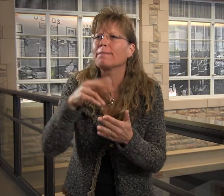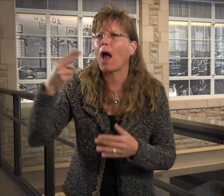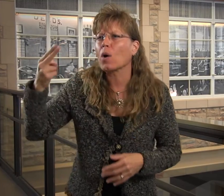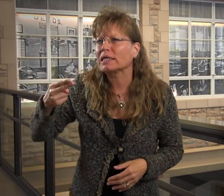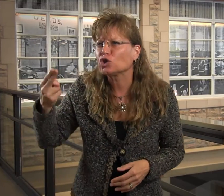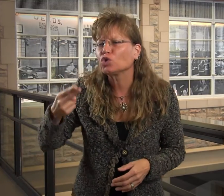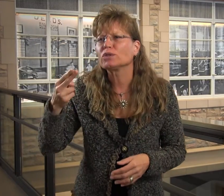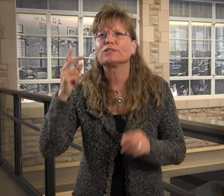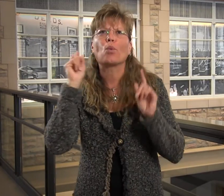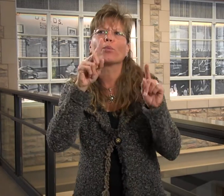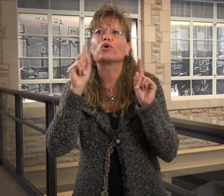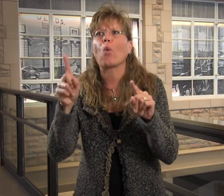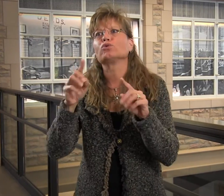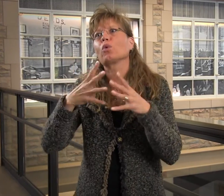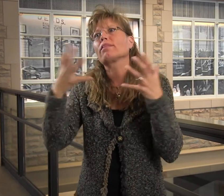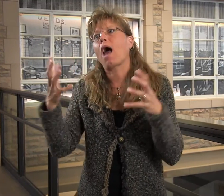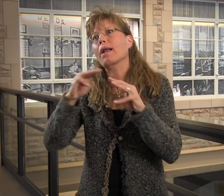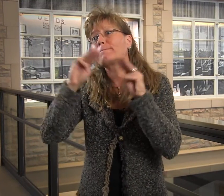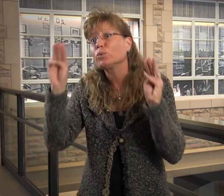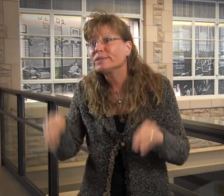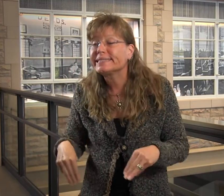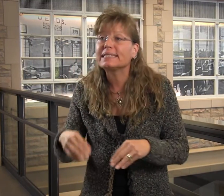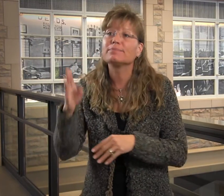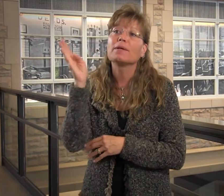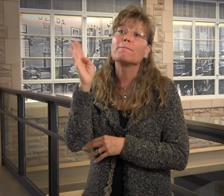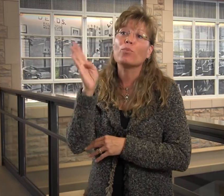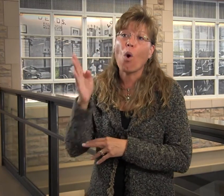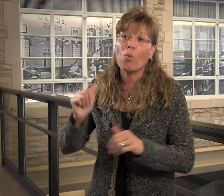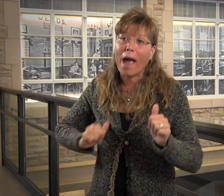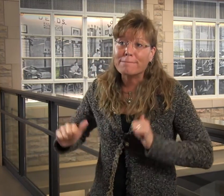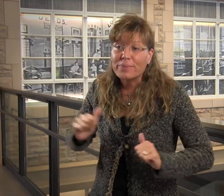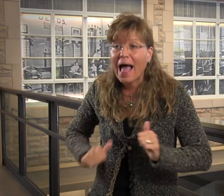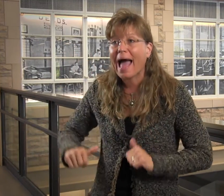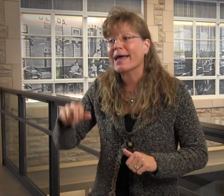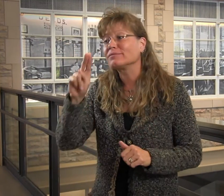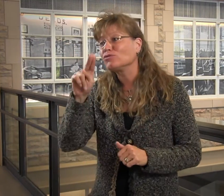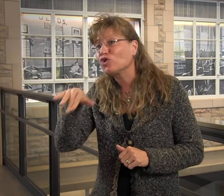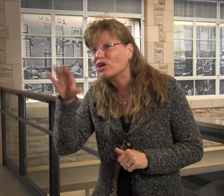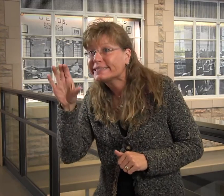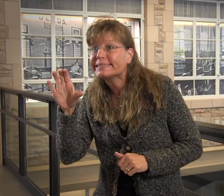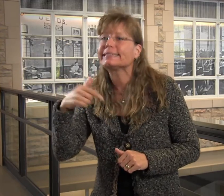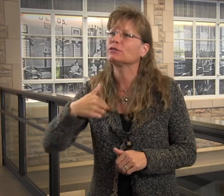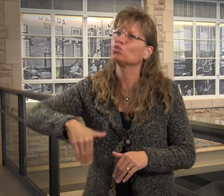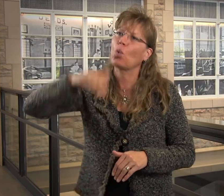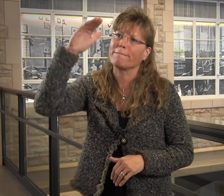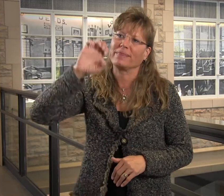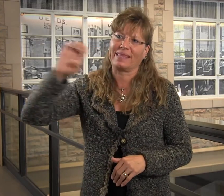I have been involved with learning about history. I've gone to some museums. I have gone to Broadway plays in New York City.